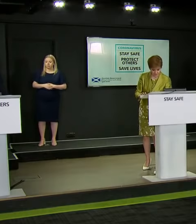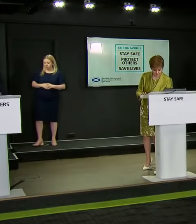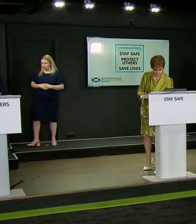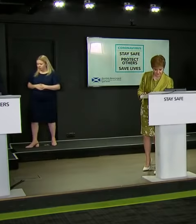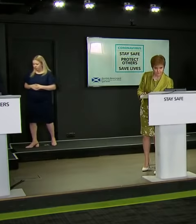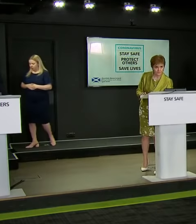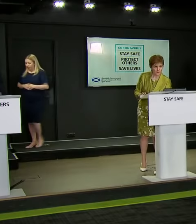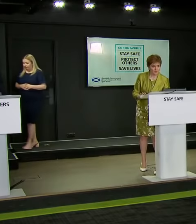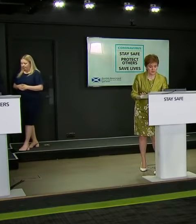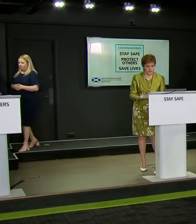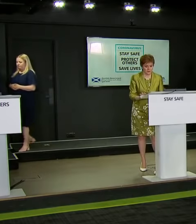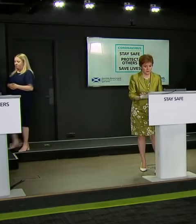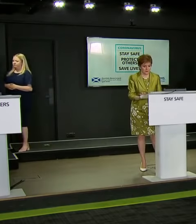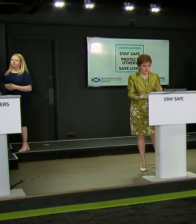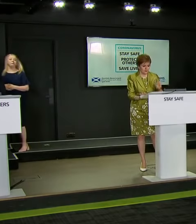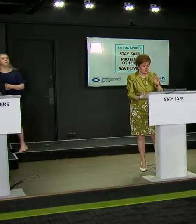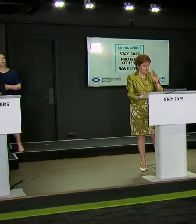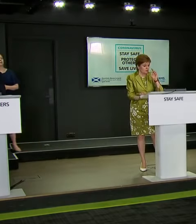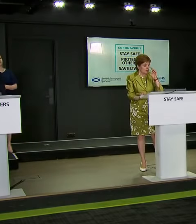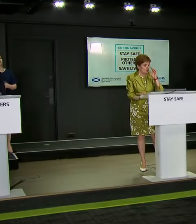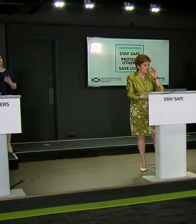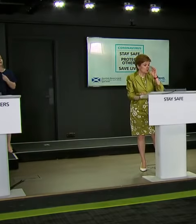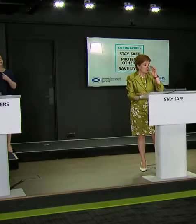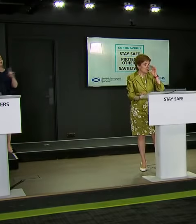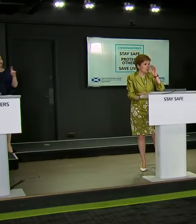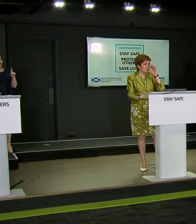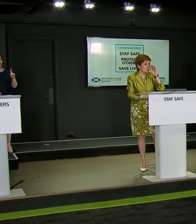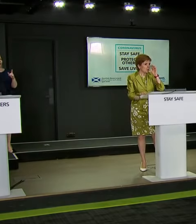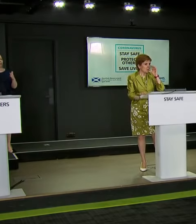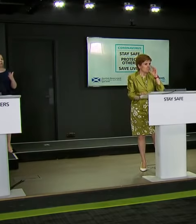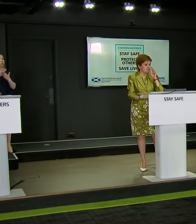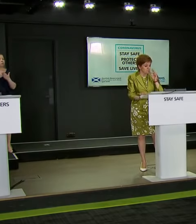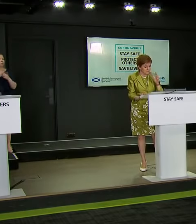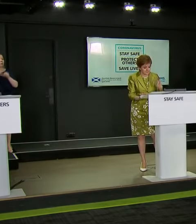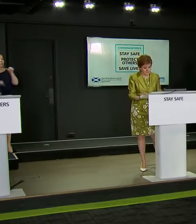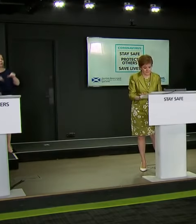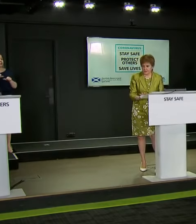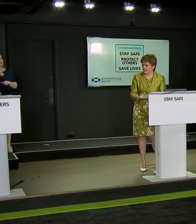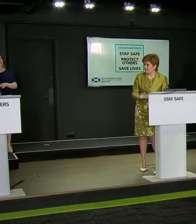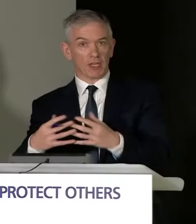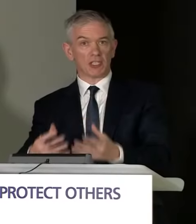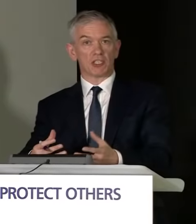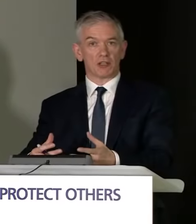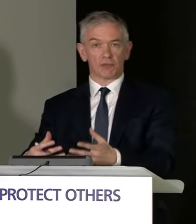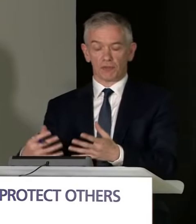So, the main thing I would take from the process so far is that, yes, the number of cases that